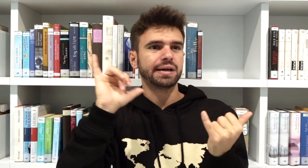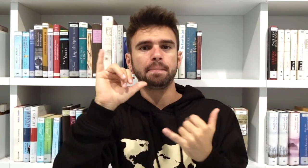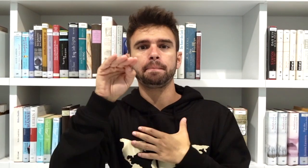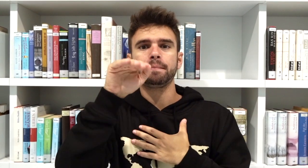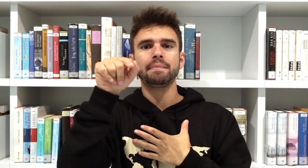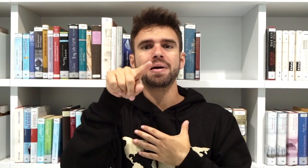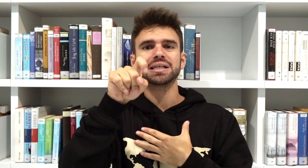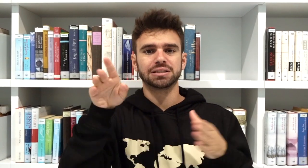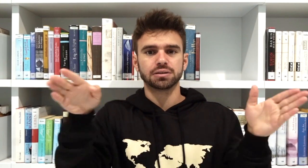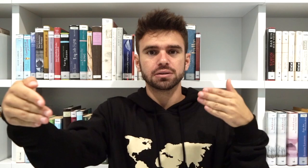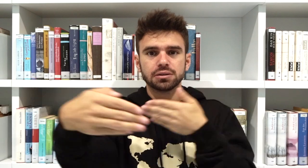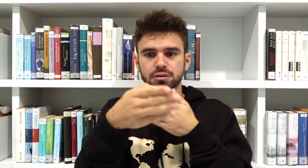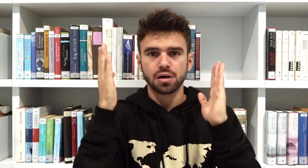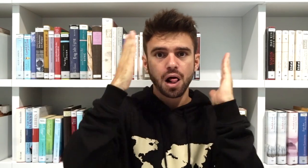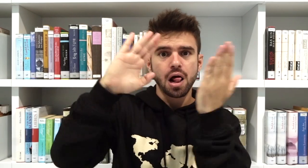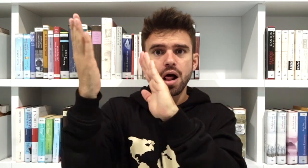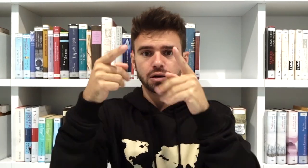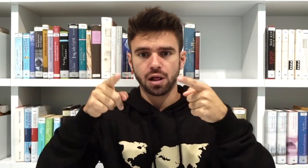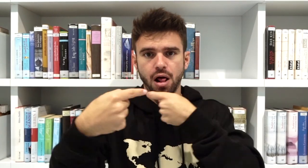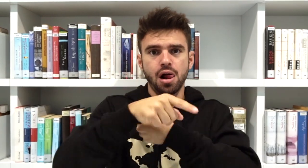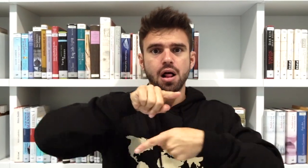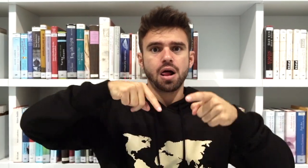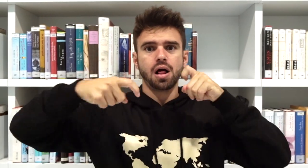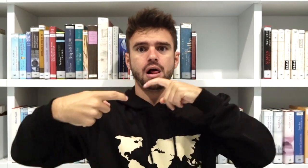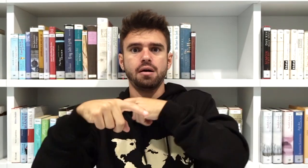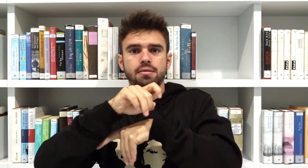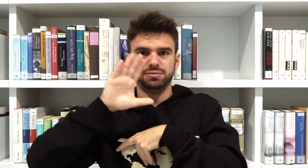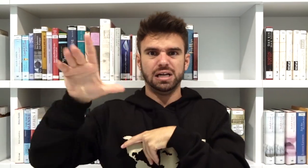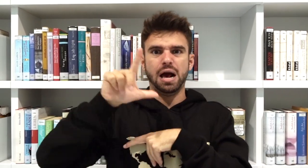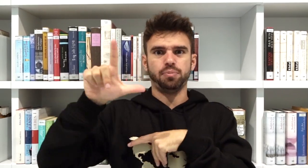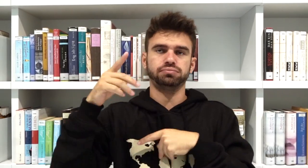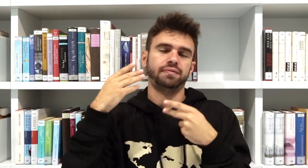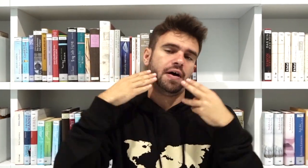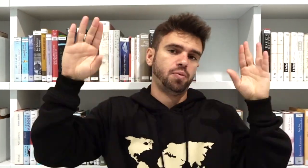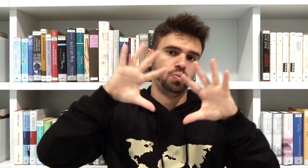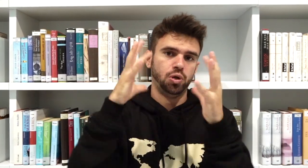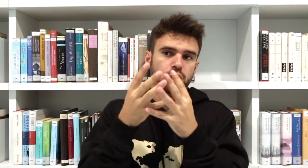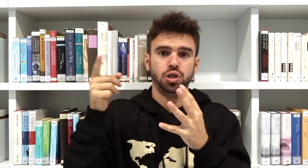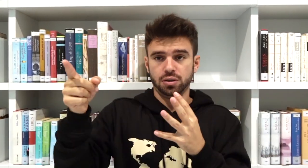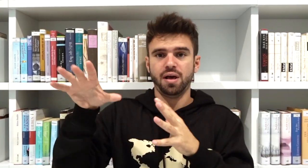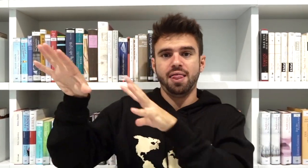It's like a labyrinth maze. It's well known in the world.